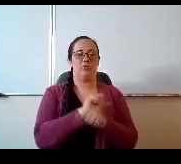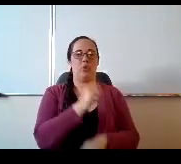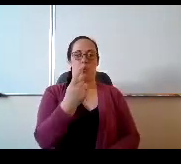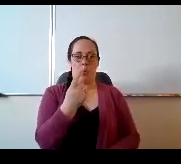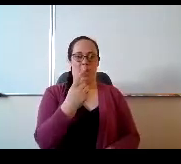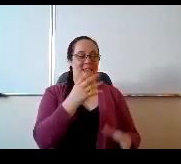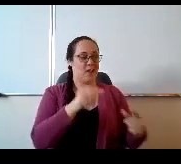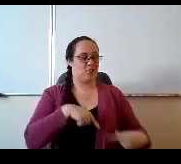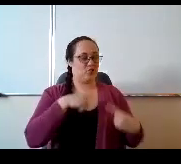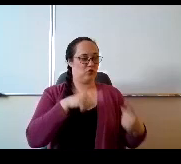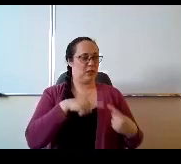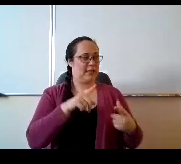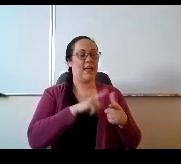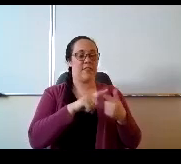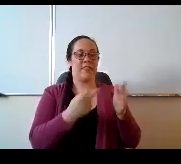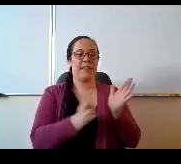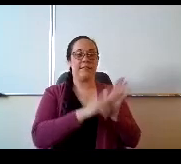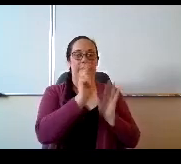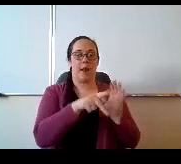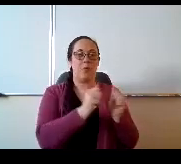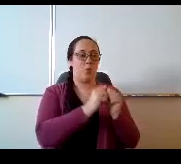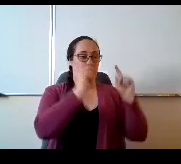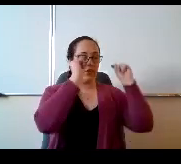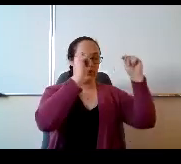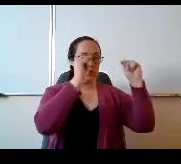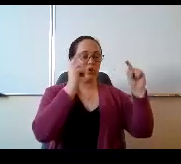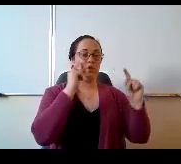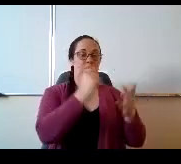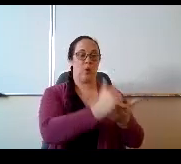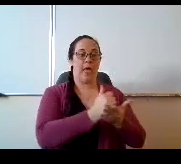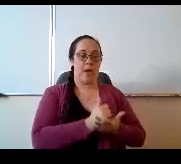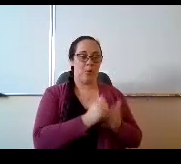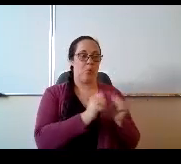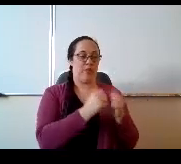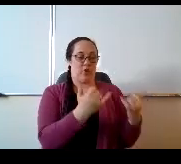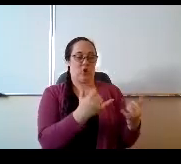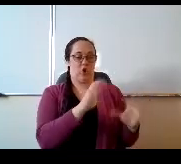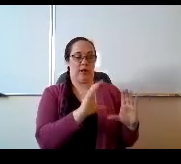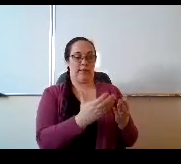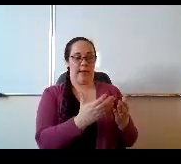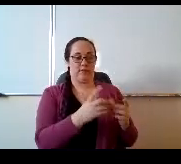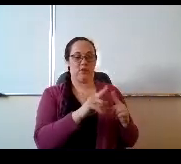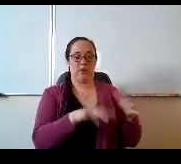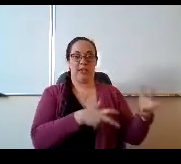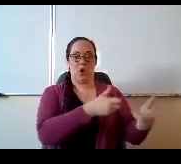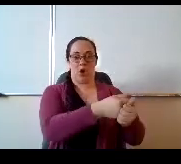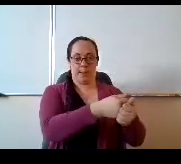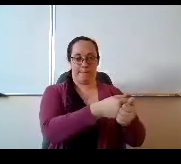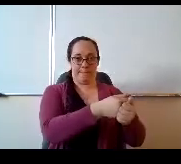They can sign up with a tutor to get help with their current work. Get caught up in the current semester,